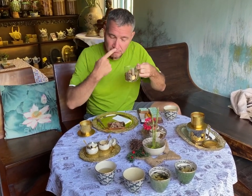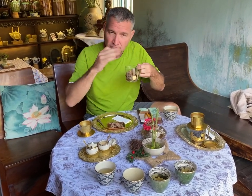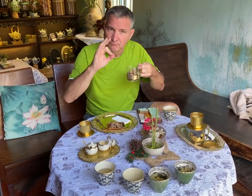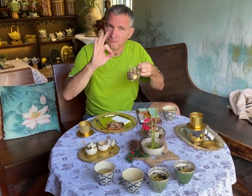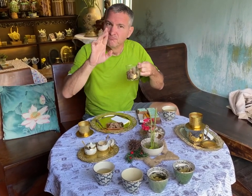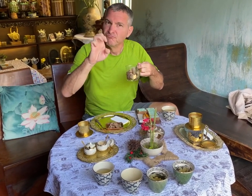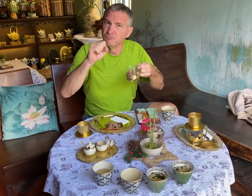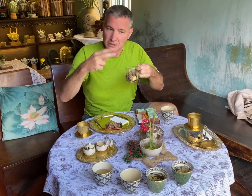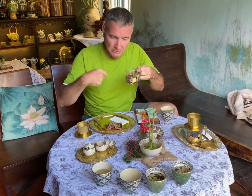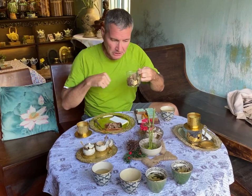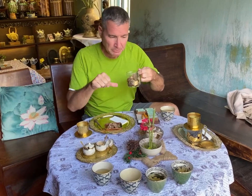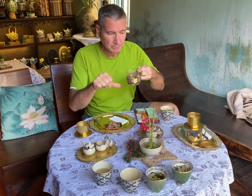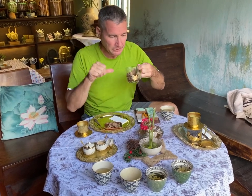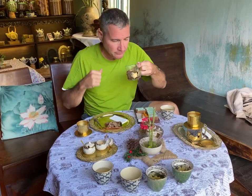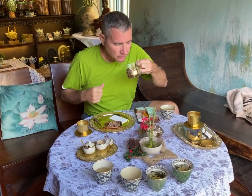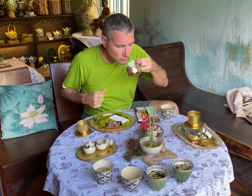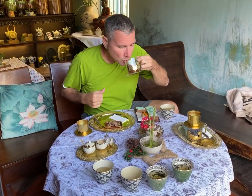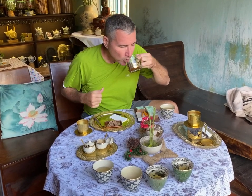It smells so fresh. I'm so impressed.